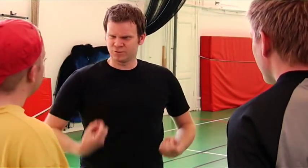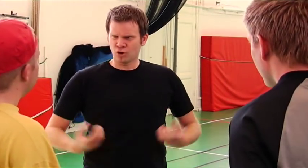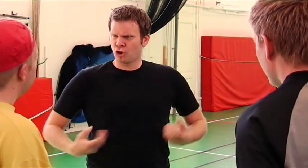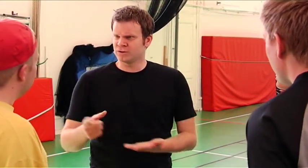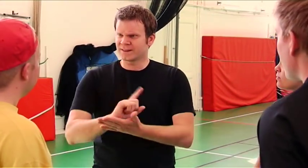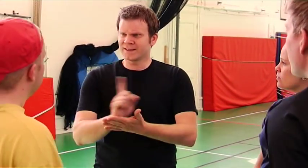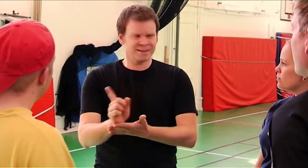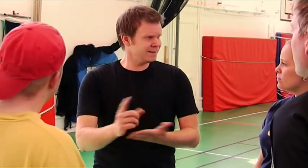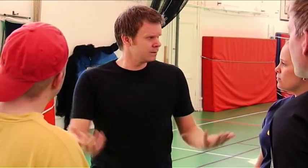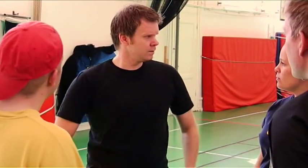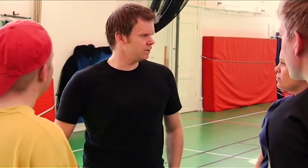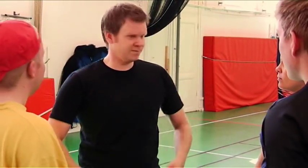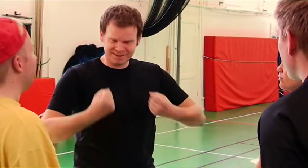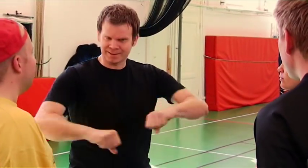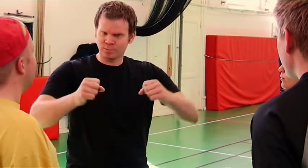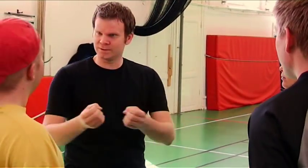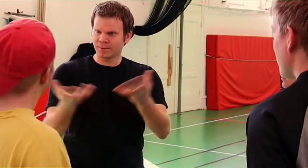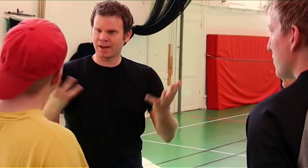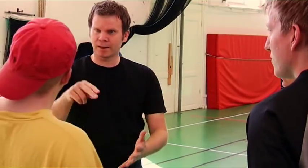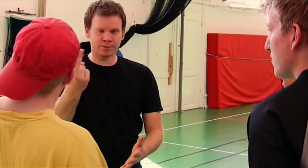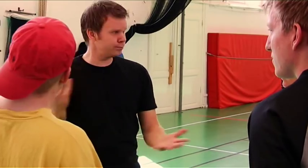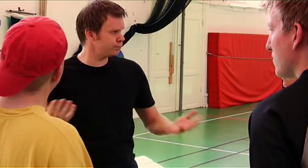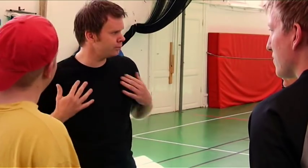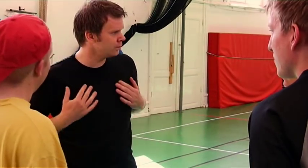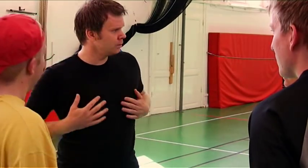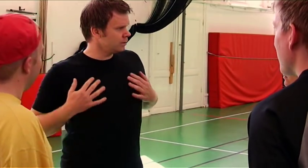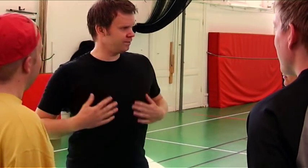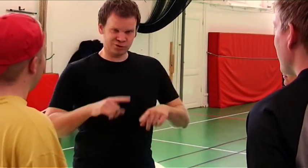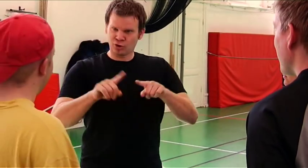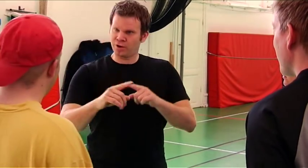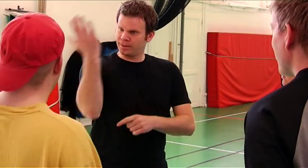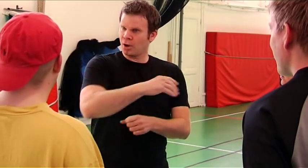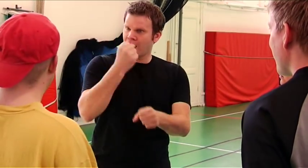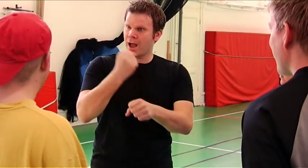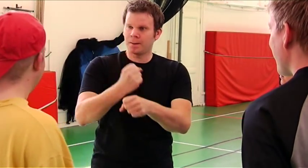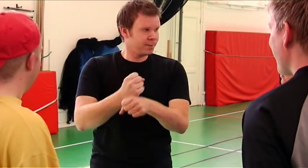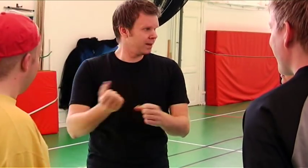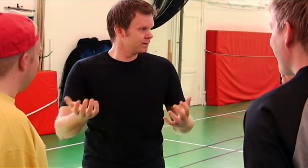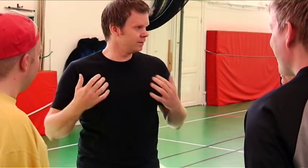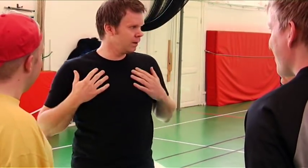We waste time. Let us begin playing now because everyone are gonna get to work soon!